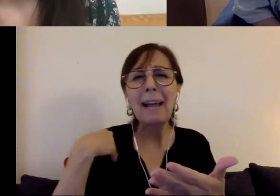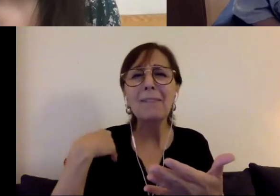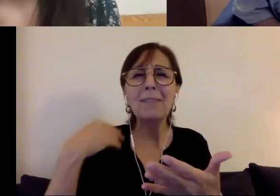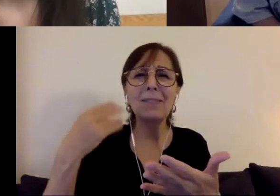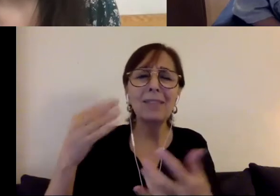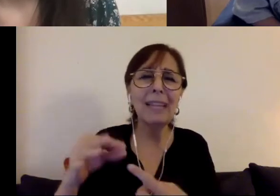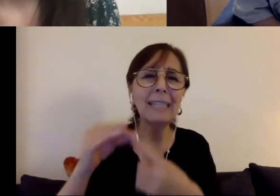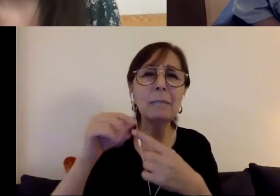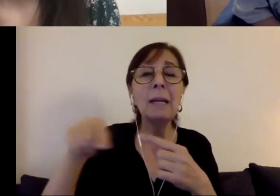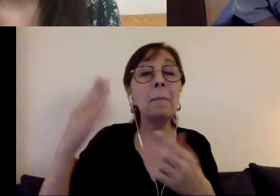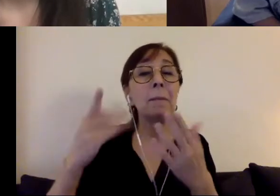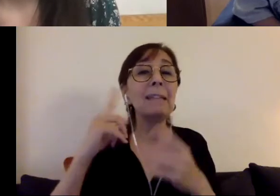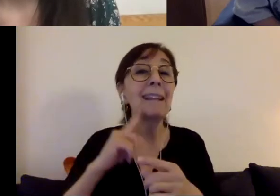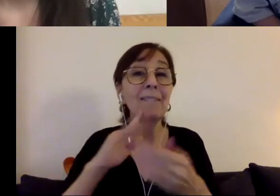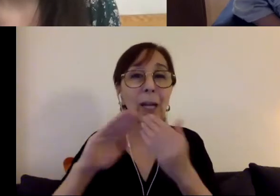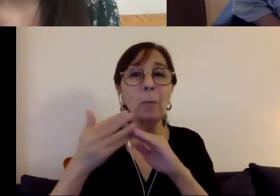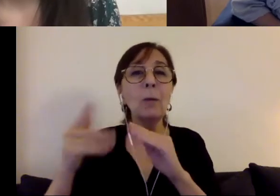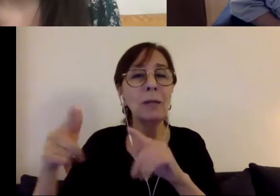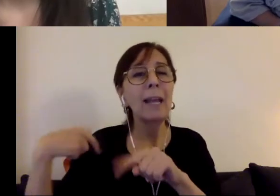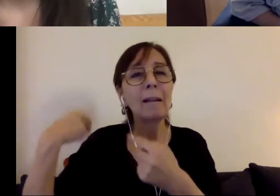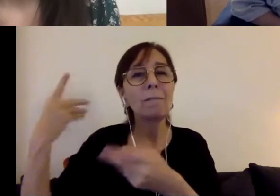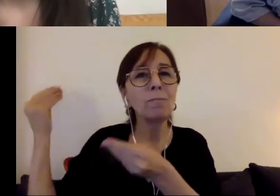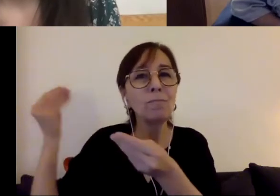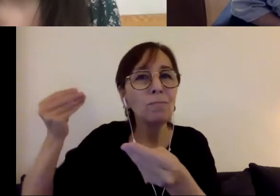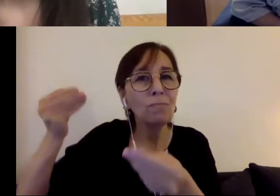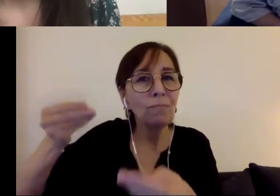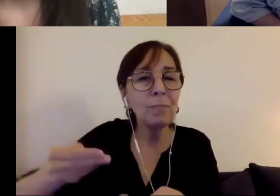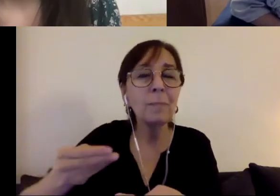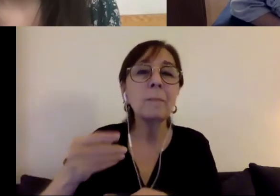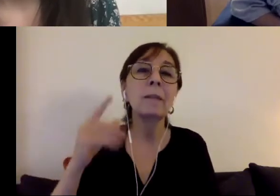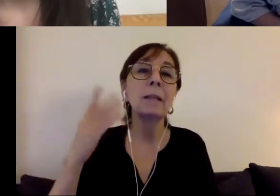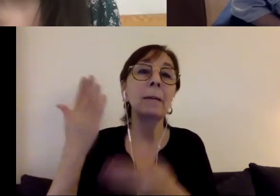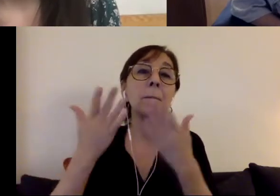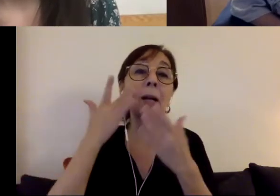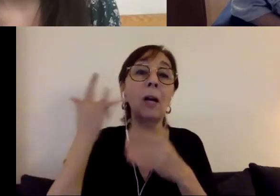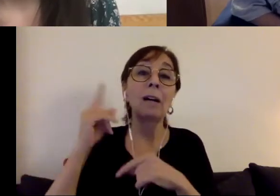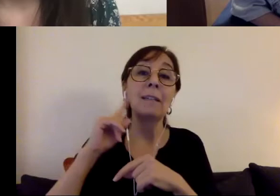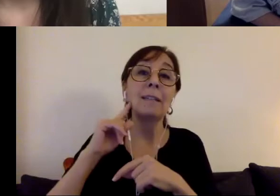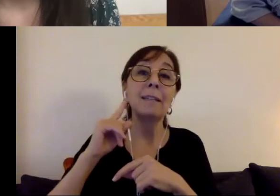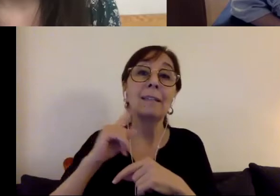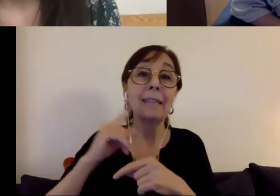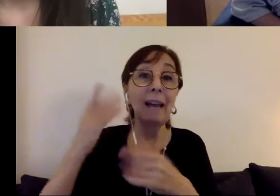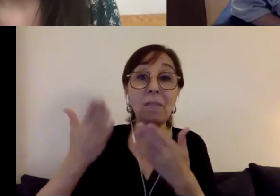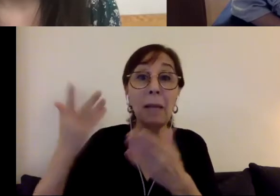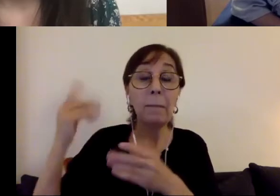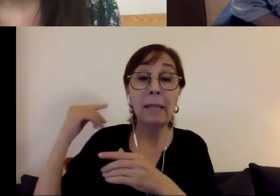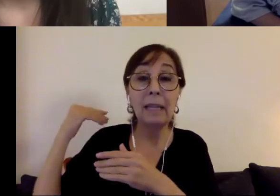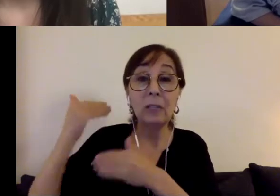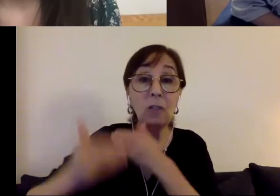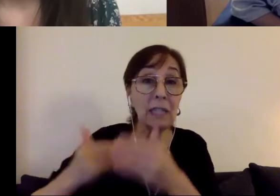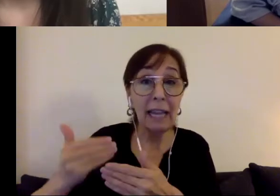Deaf community, where deafness may be genetic and you have families,